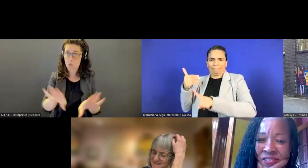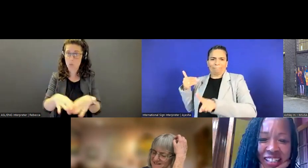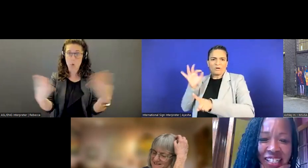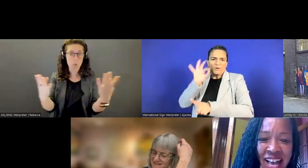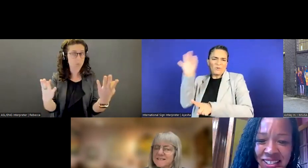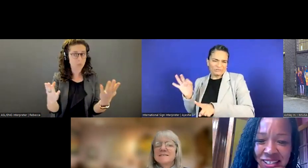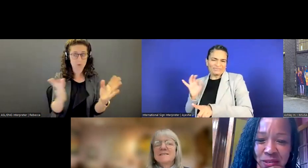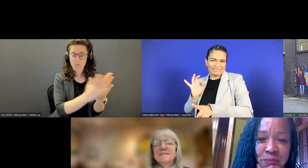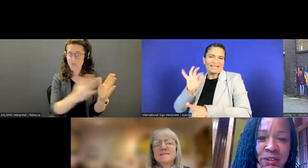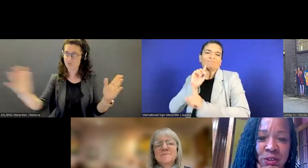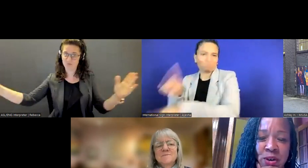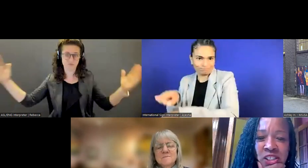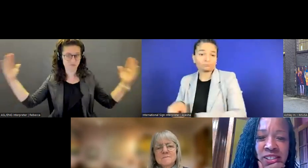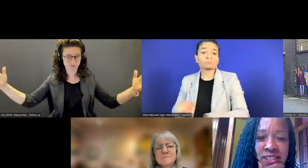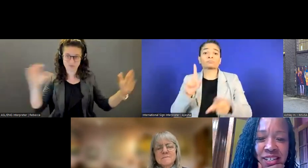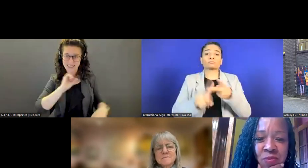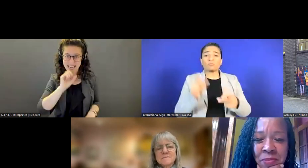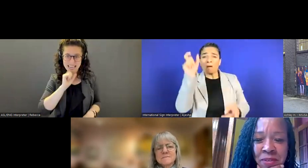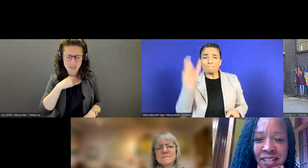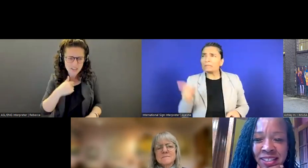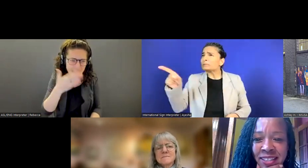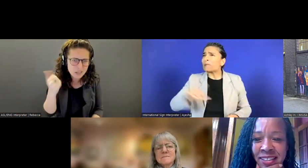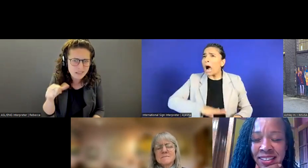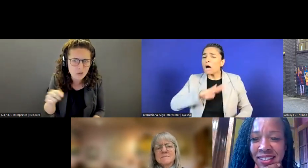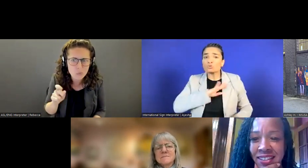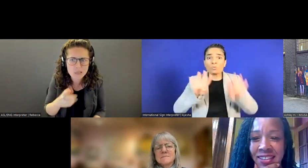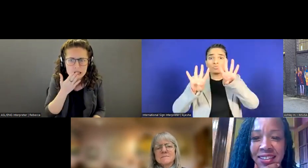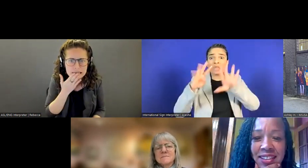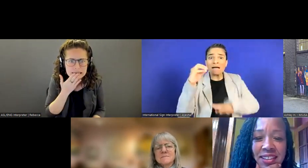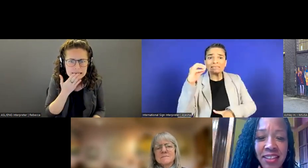I forget the last question. Can you remind me. Ashley Holben: Is teaching Spanish >> Stacy Benjamin: Teaching Spanish.